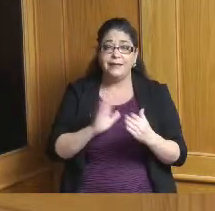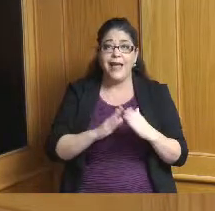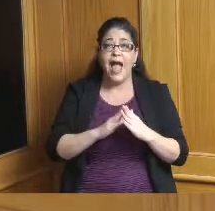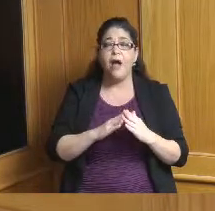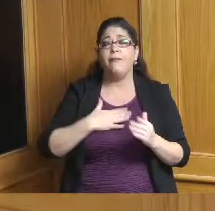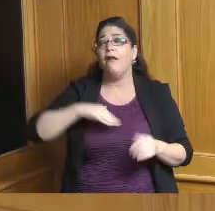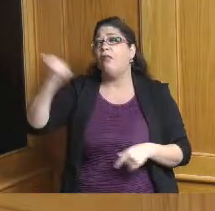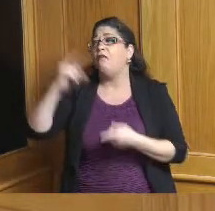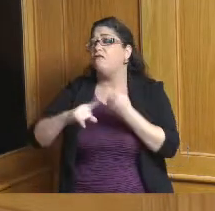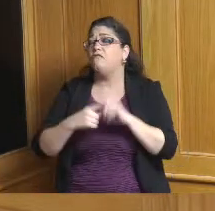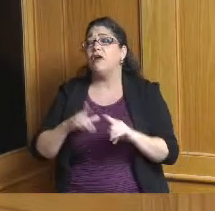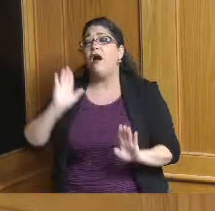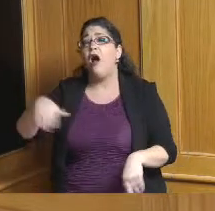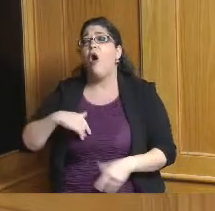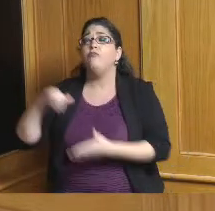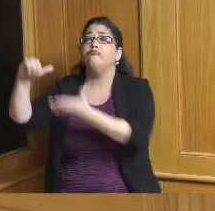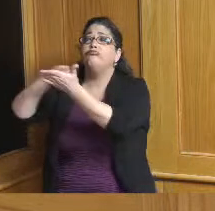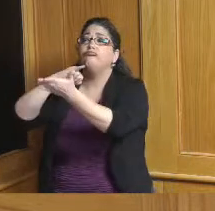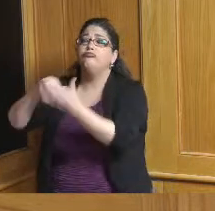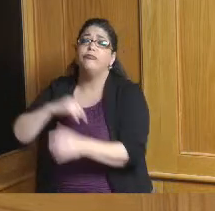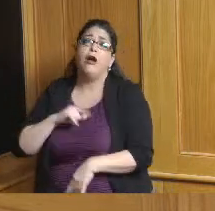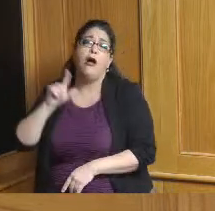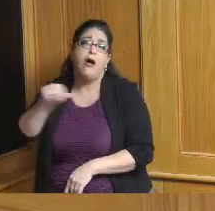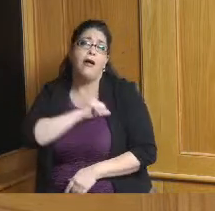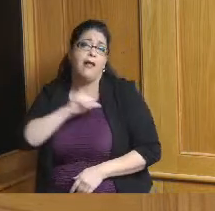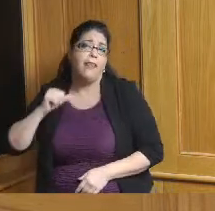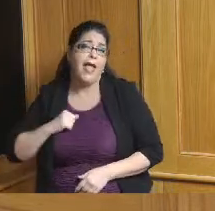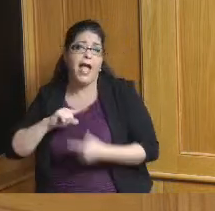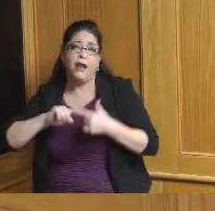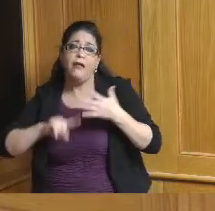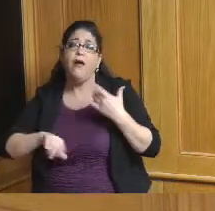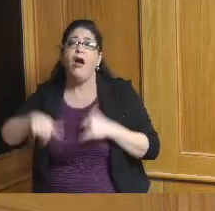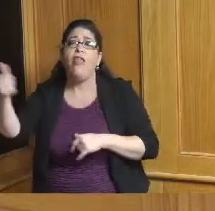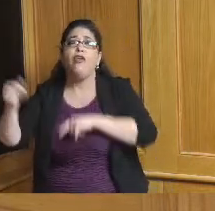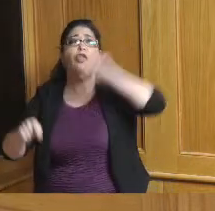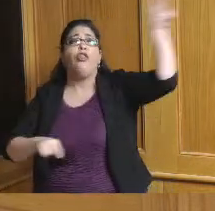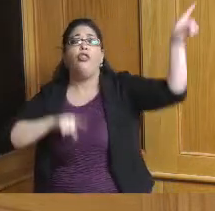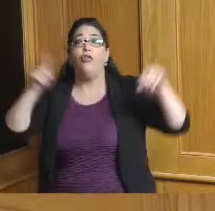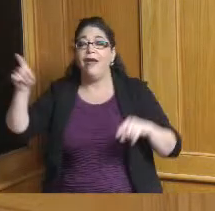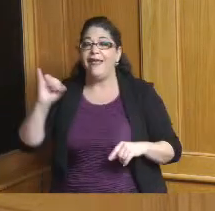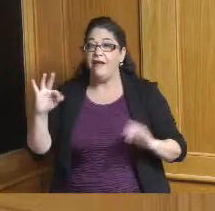go to New York I got to go to California if a person that looks like me can move up even with